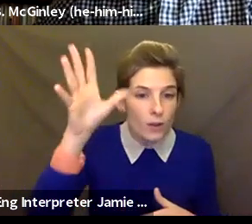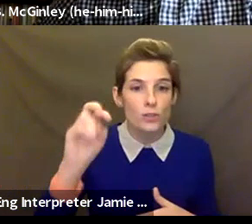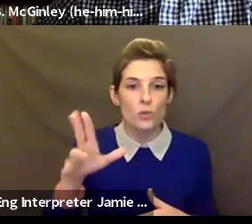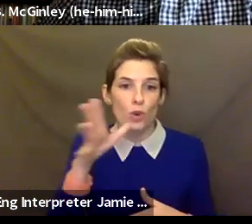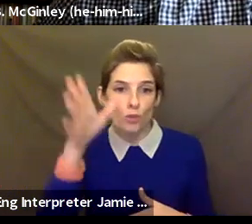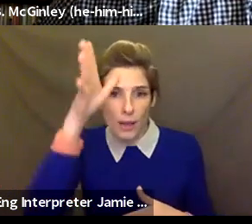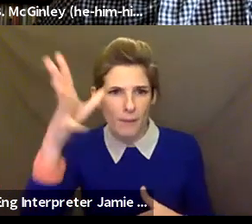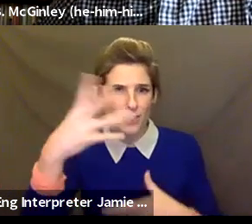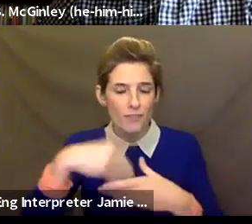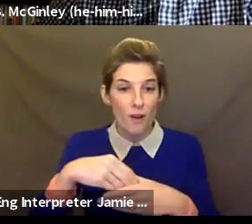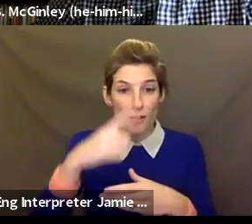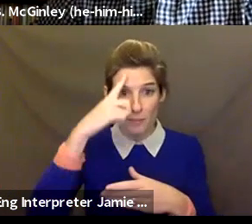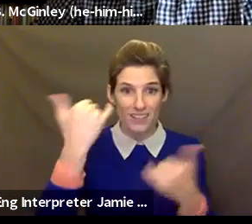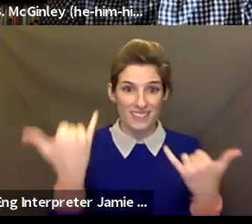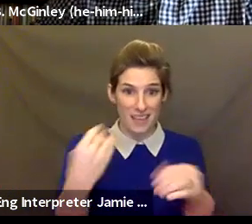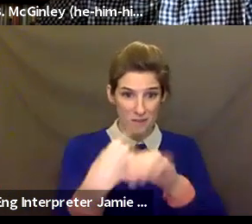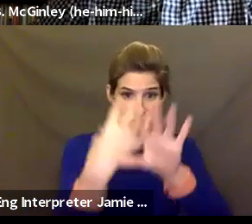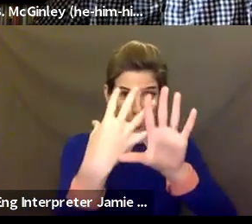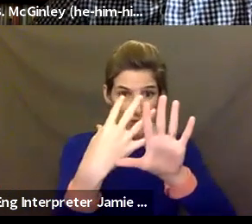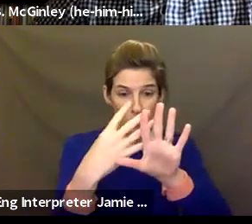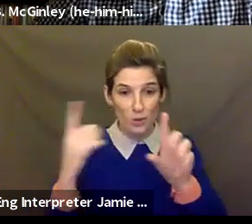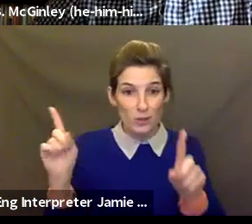Kim Grier-Martinez: Yes, for sure. I definitely wanted to